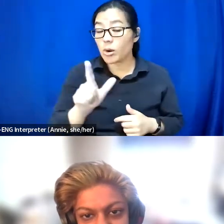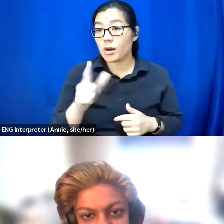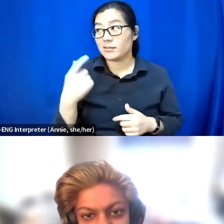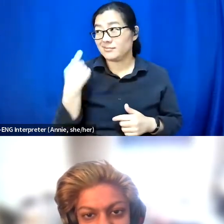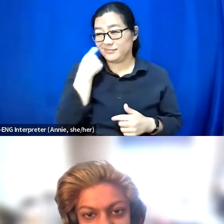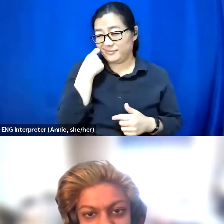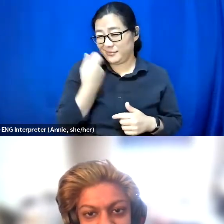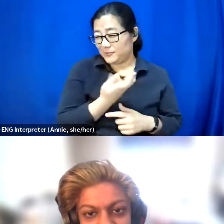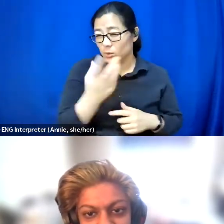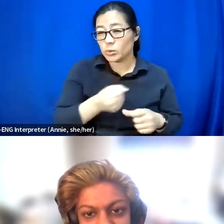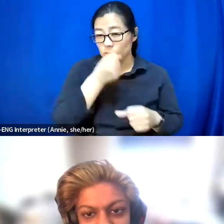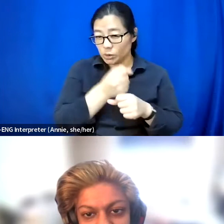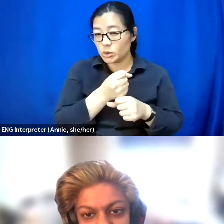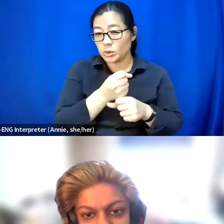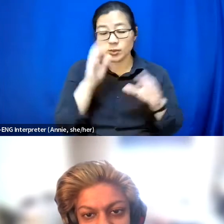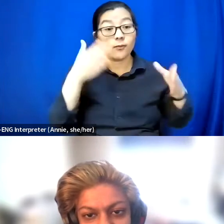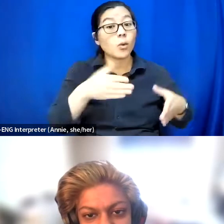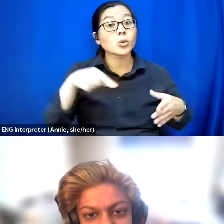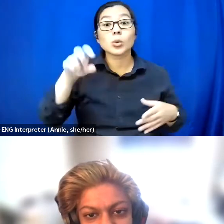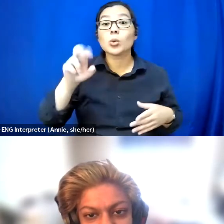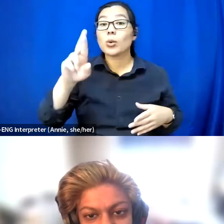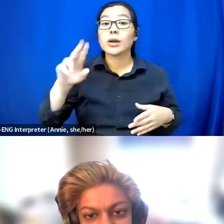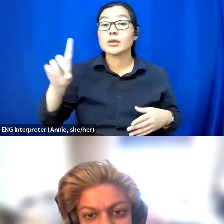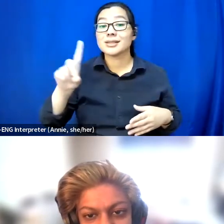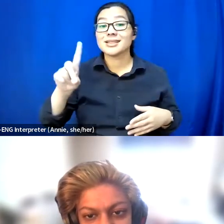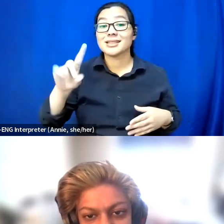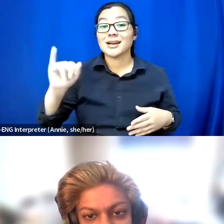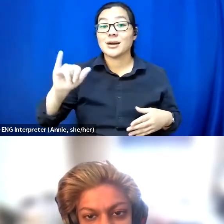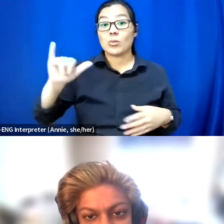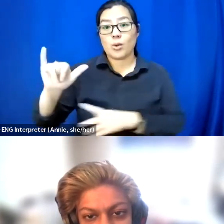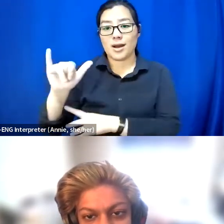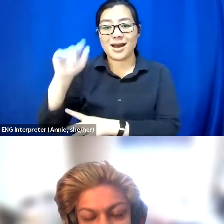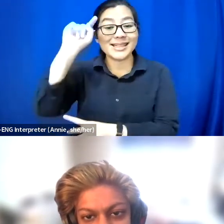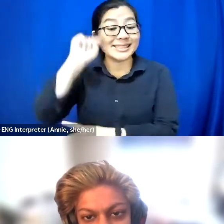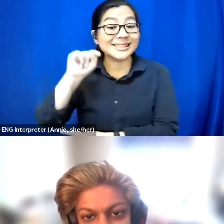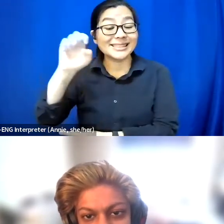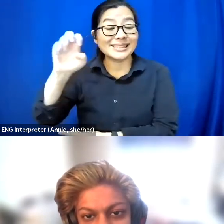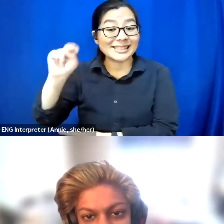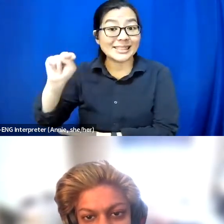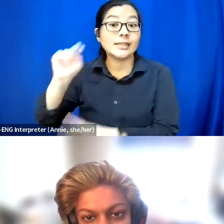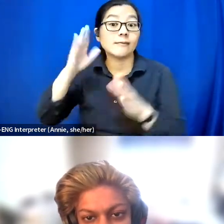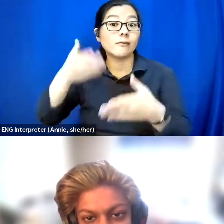on a queer DIY teen-focused fashion curriculum.